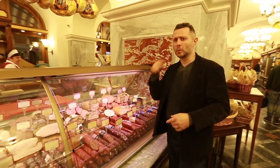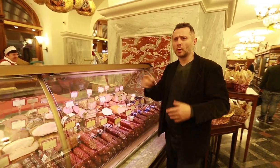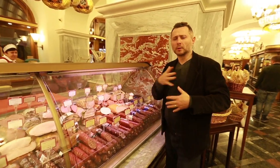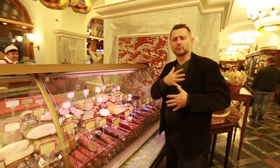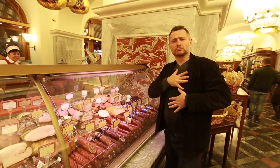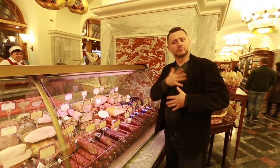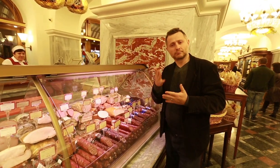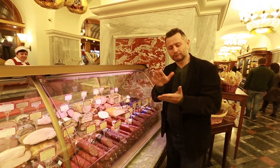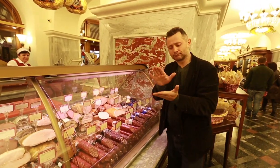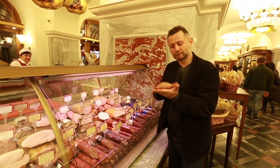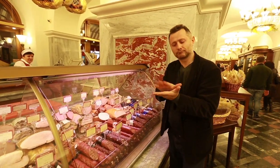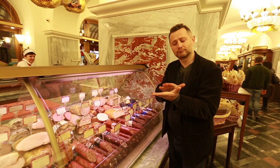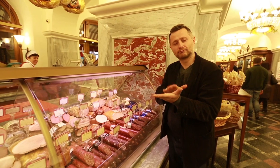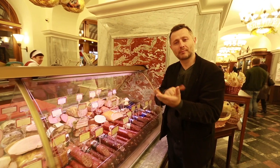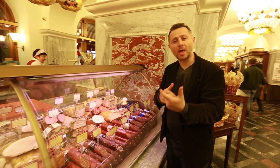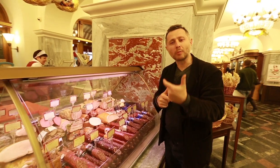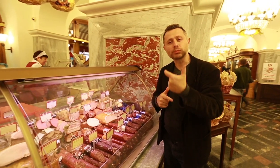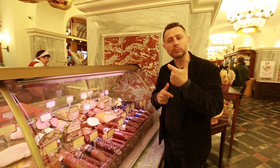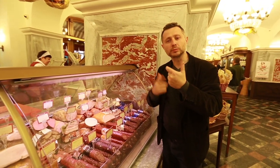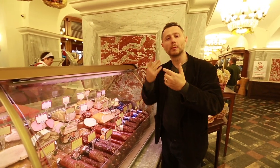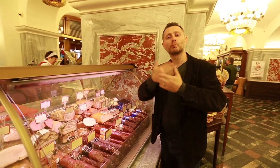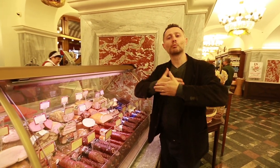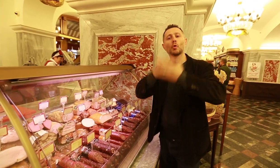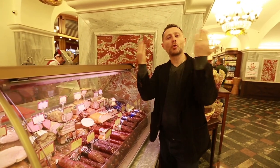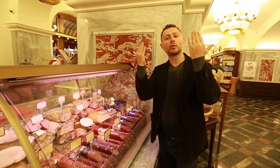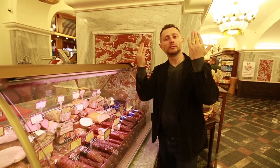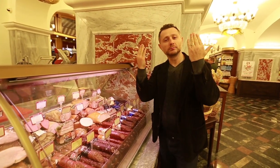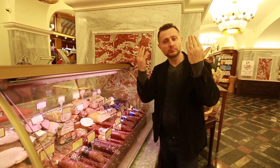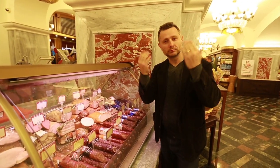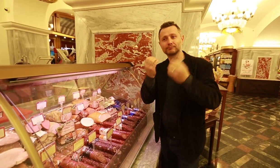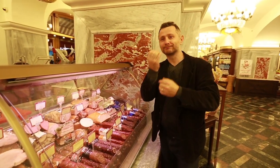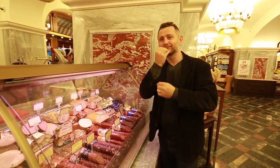Russians love cold cuts, and will eat them